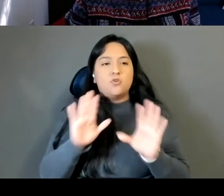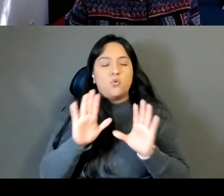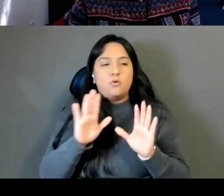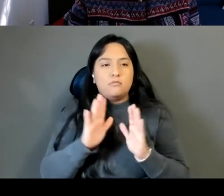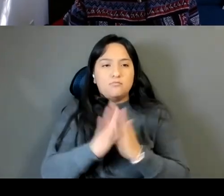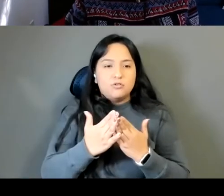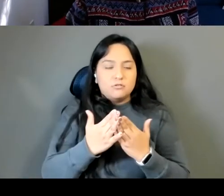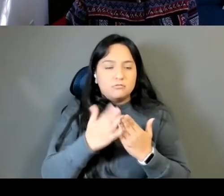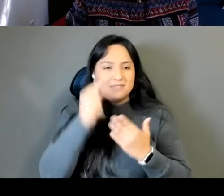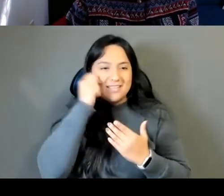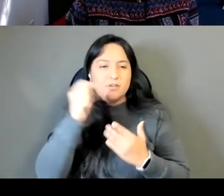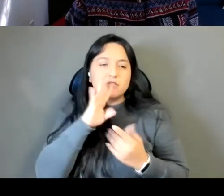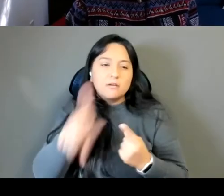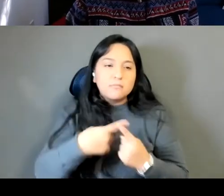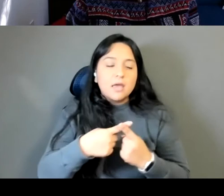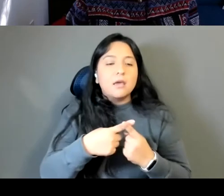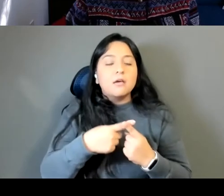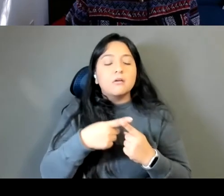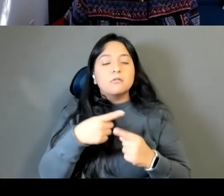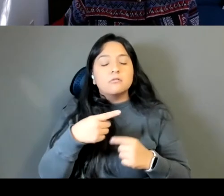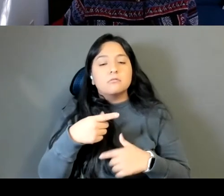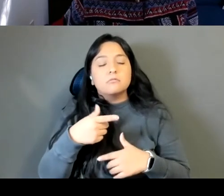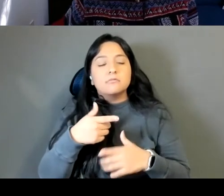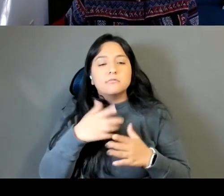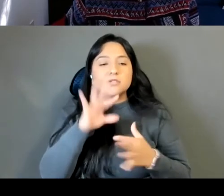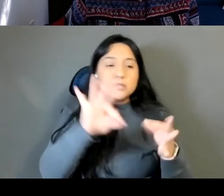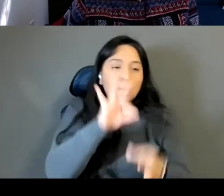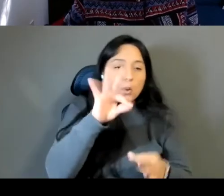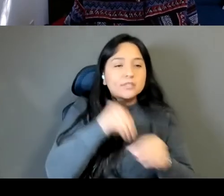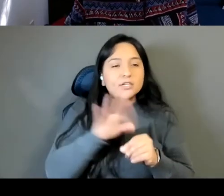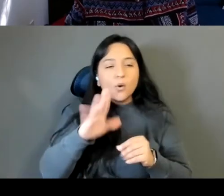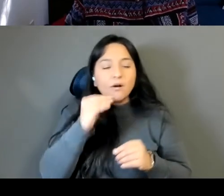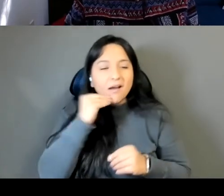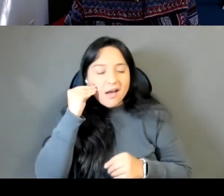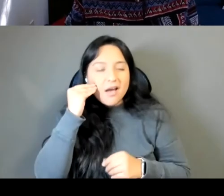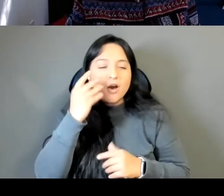that you and your family have occupied and an idea that I'm really intrigued by is this